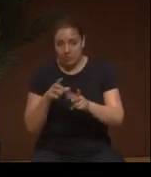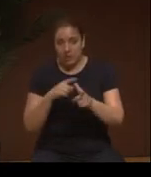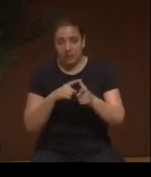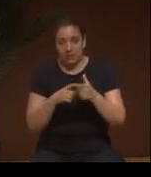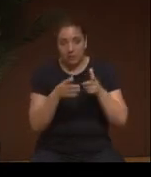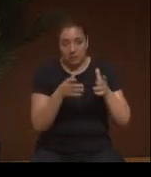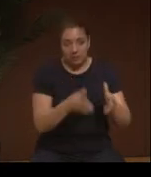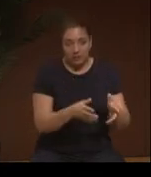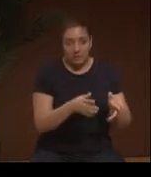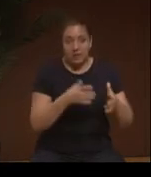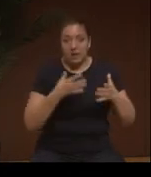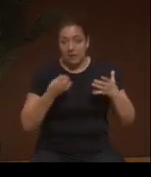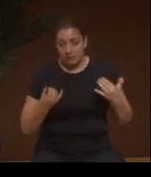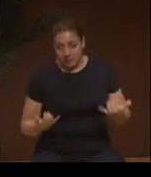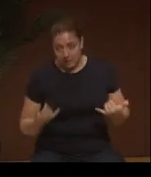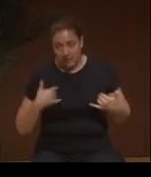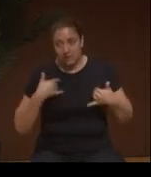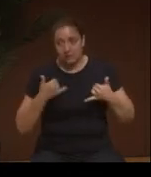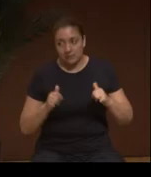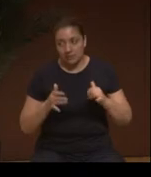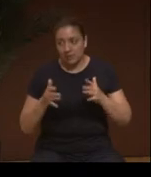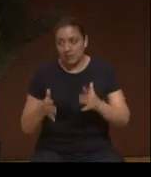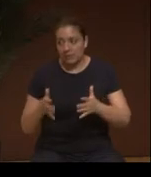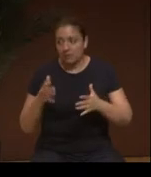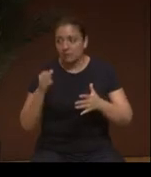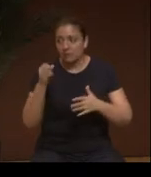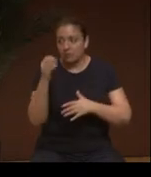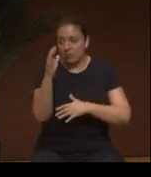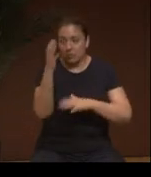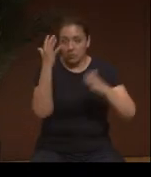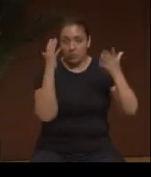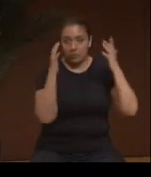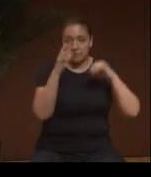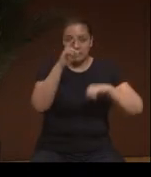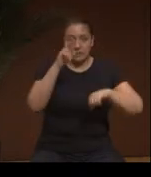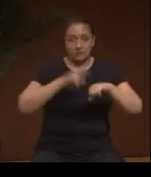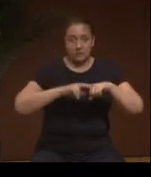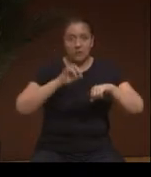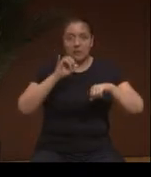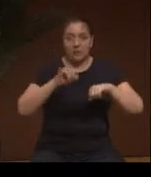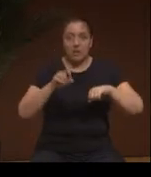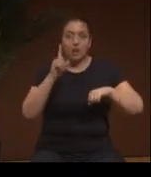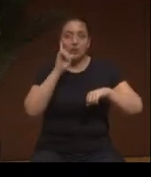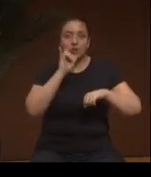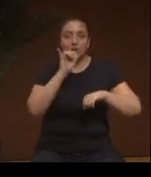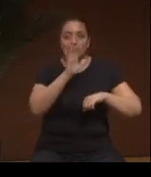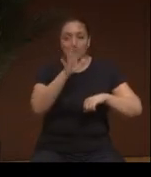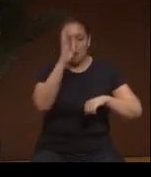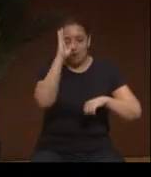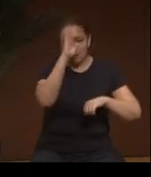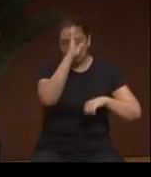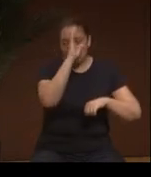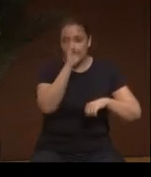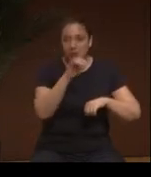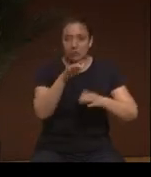And to this day, I do that. So the woods, nature, that was the hospital. That was the medicine cabinet.